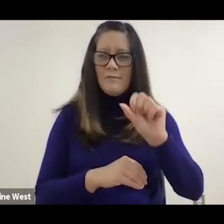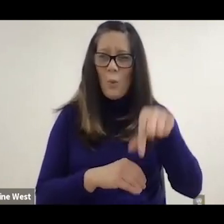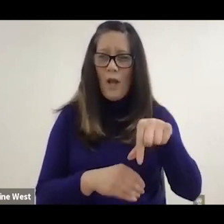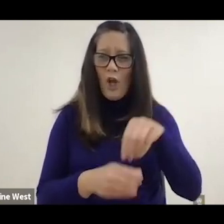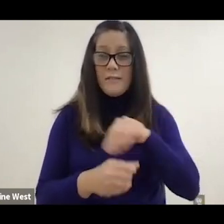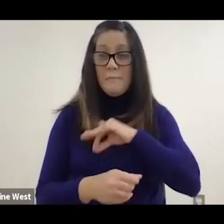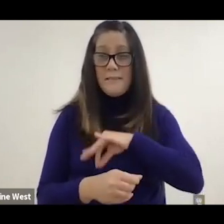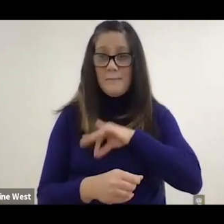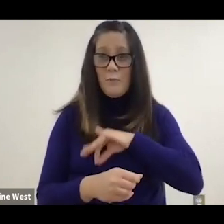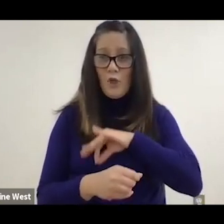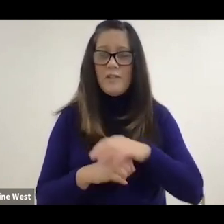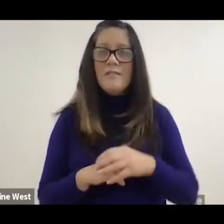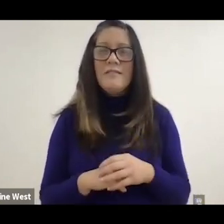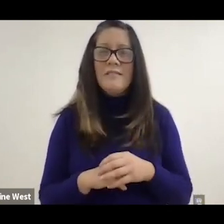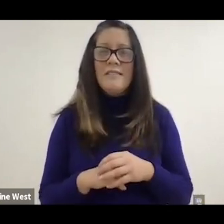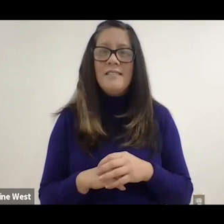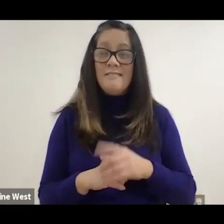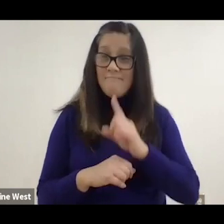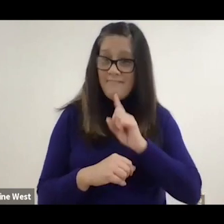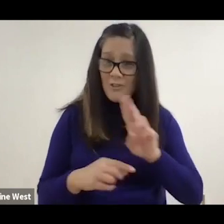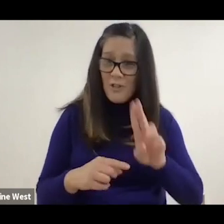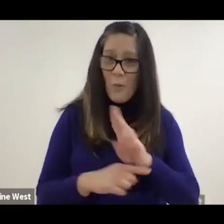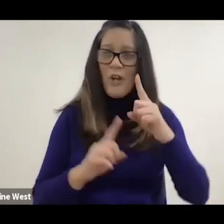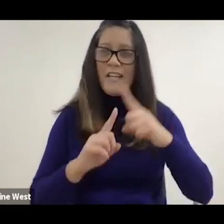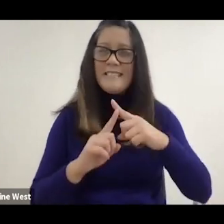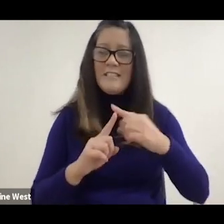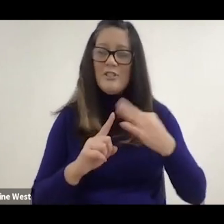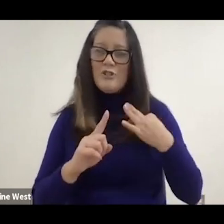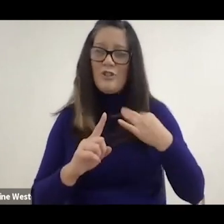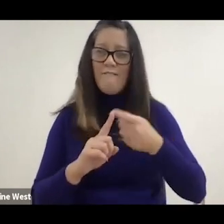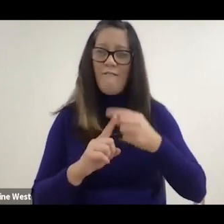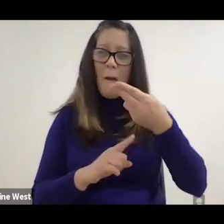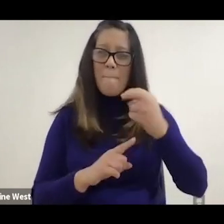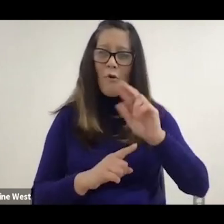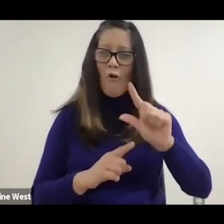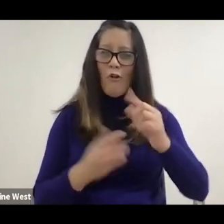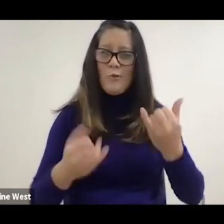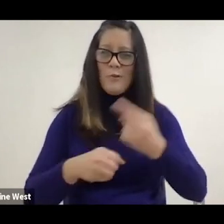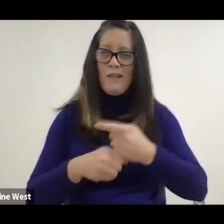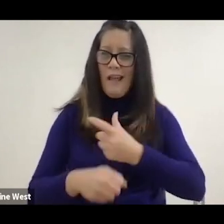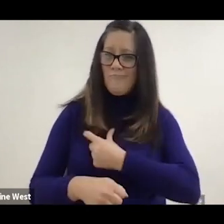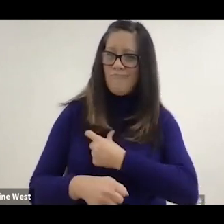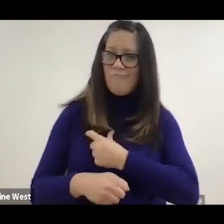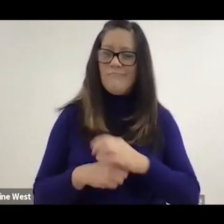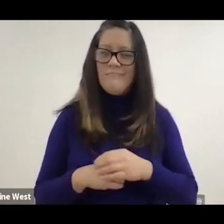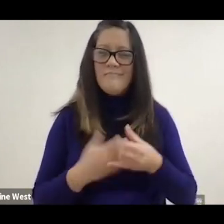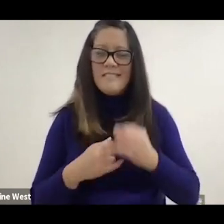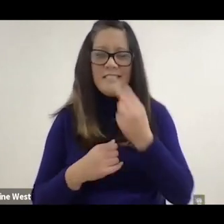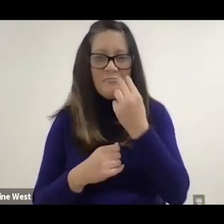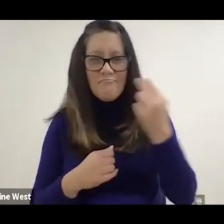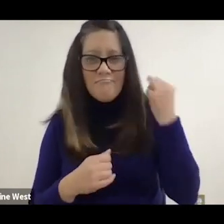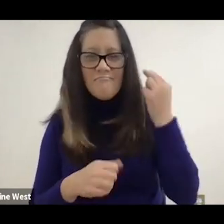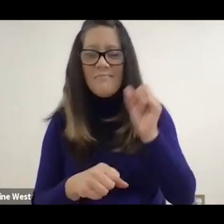In fact, I am wearing a t- shirt from HERL today. I still have fond memories of working